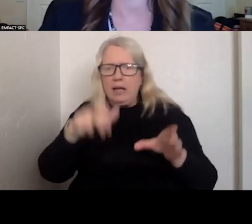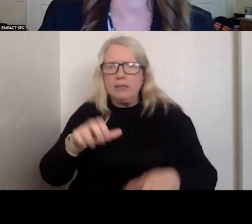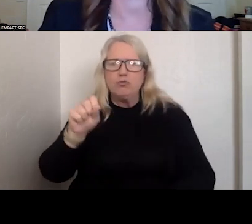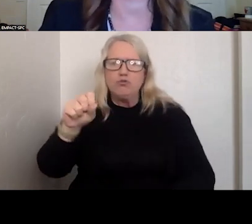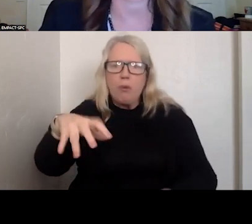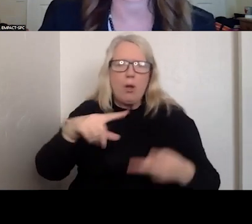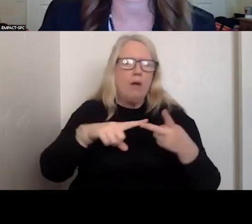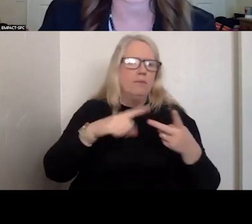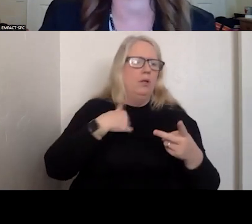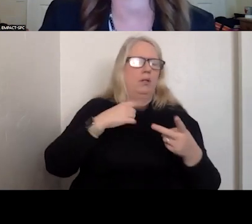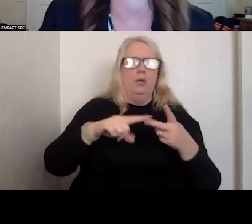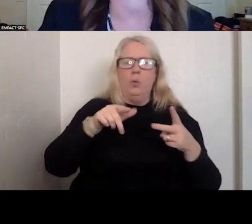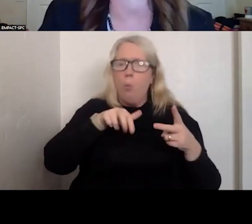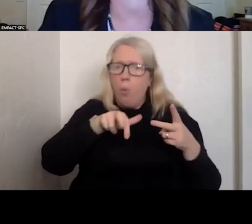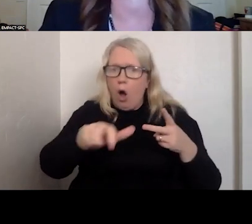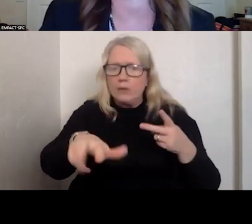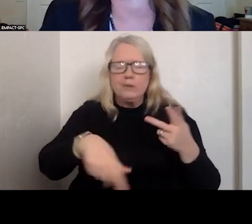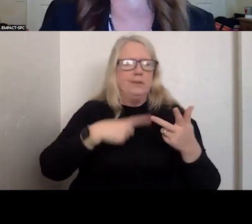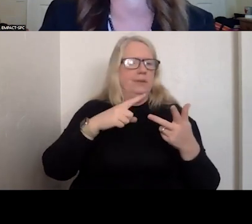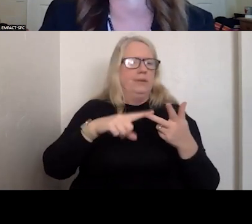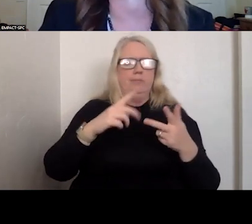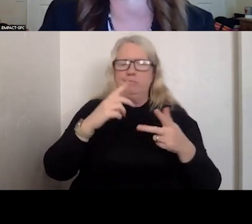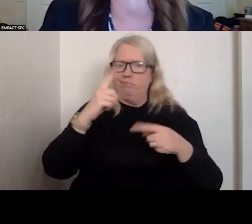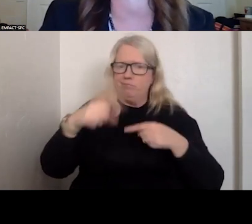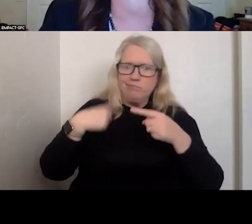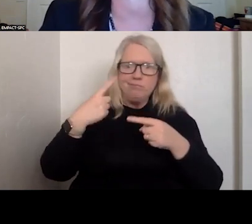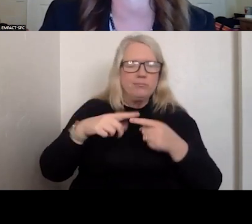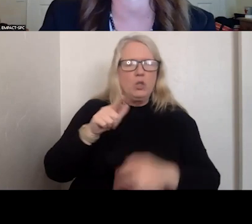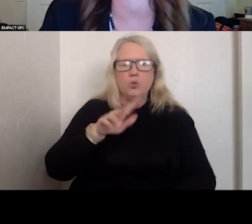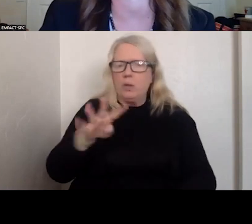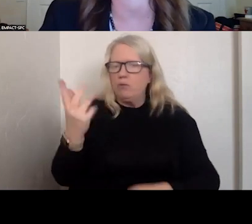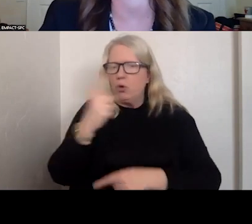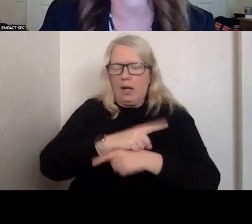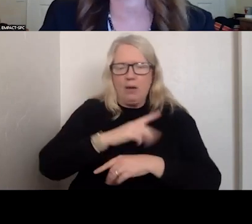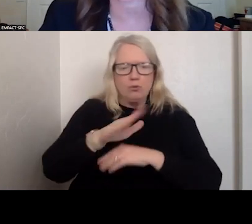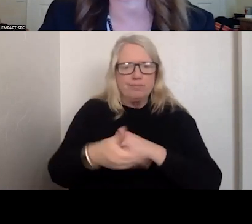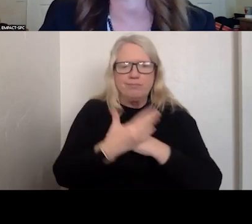24 HOURS A DAY THAT CAN HELP STABILIZE THOSE INDIVIDUALS QUICKLY.